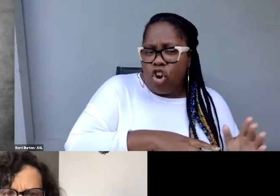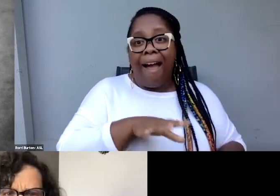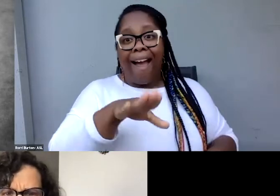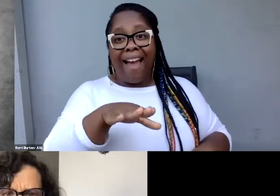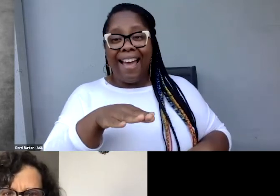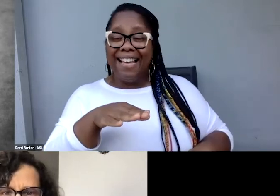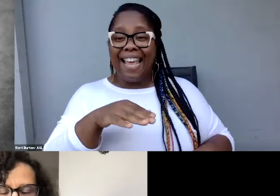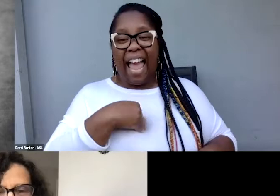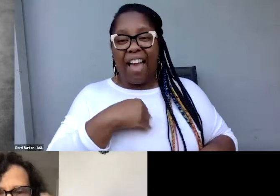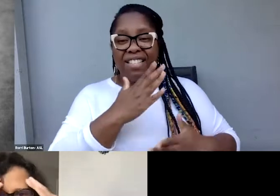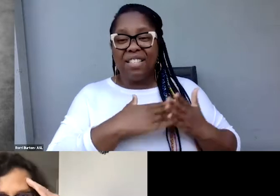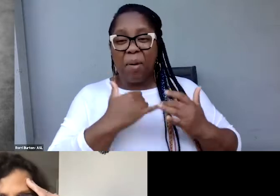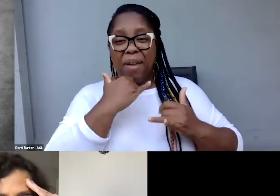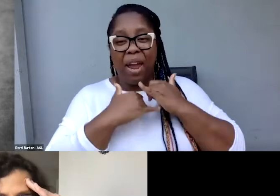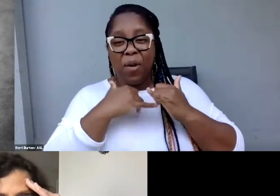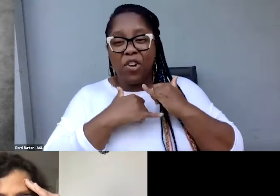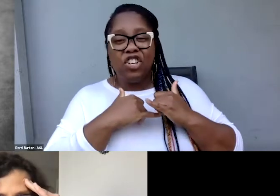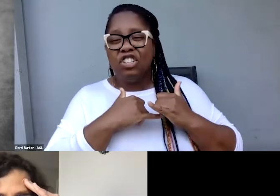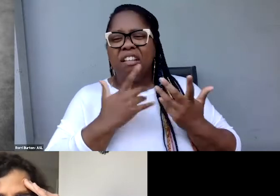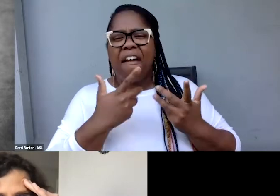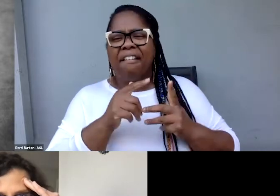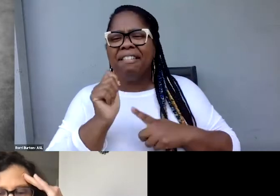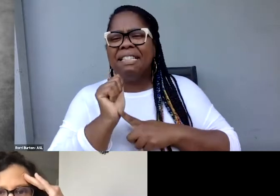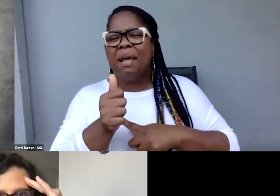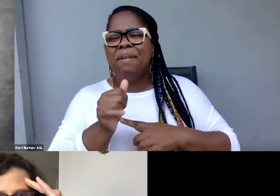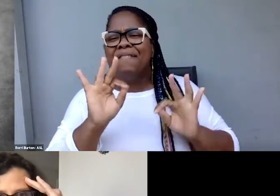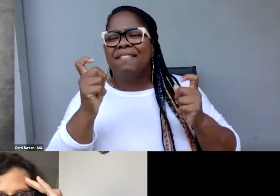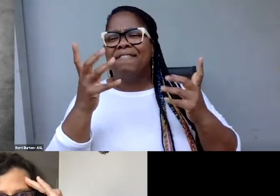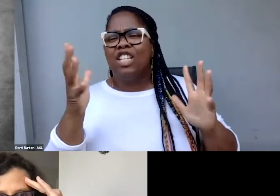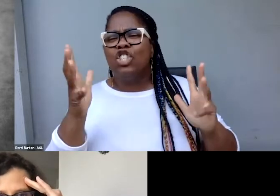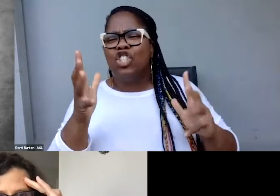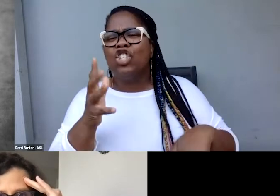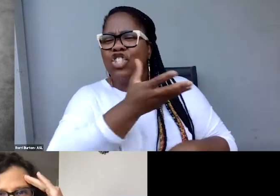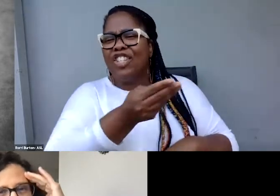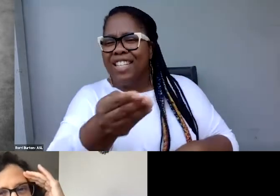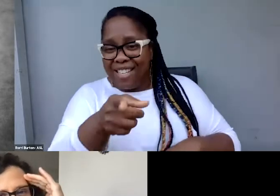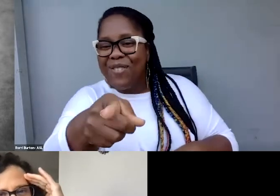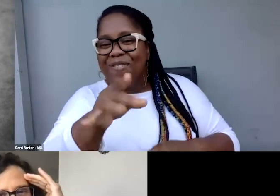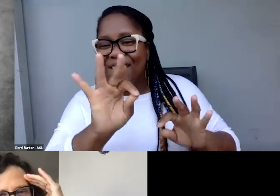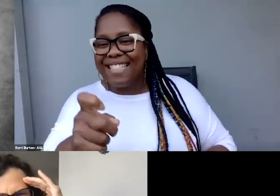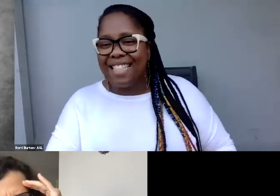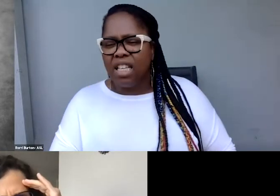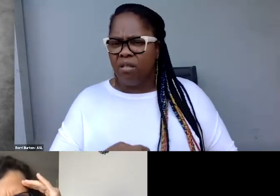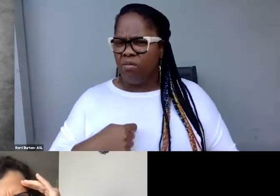So now you can make the captions. And I'm like, you paid for it and then you fixed it?